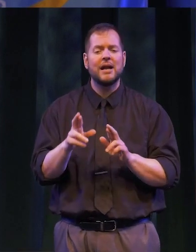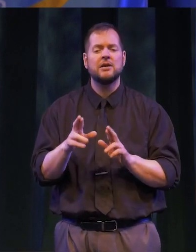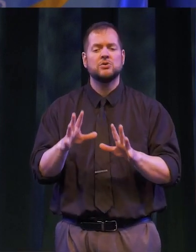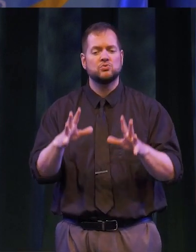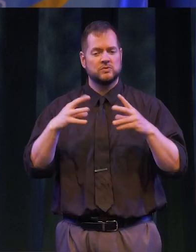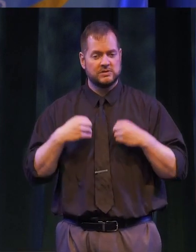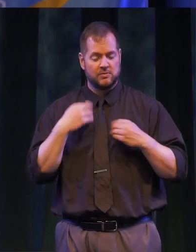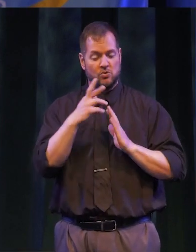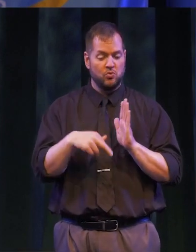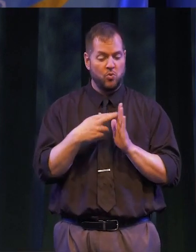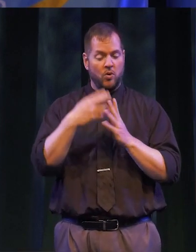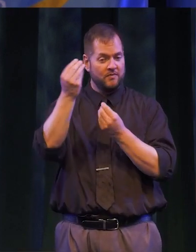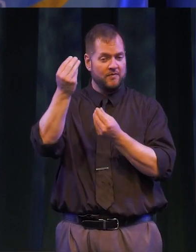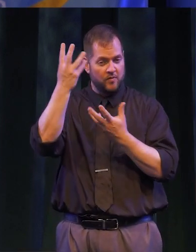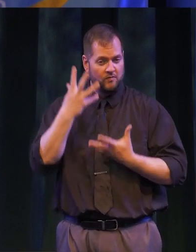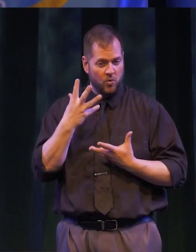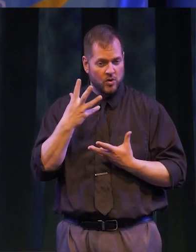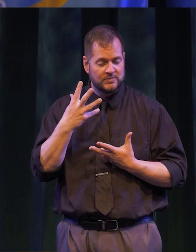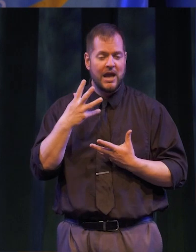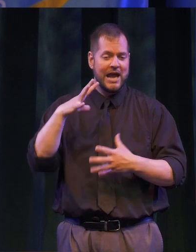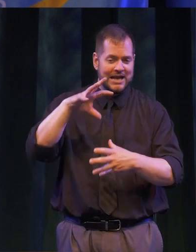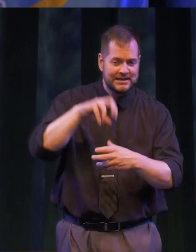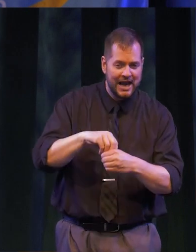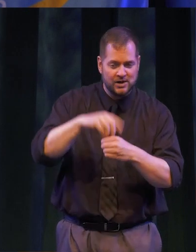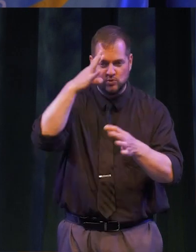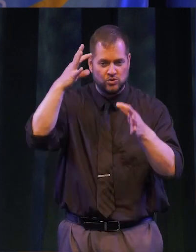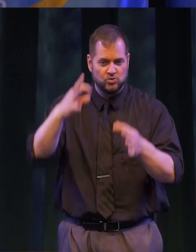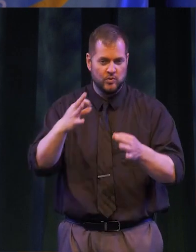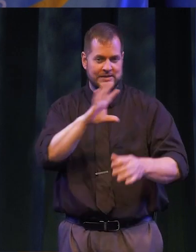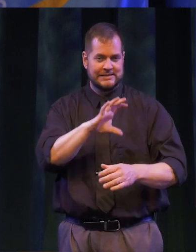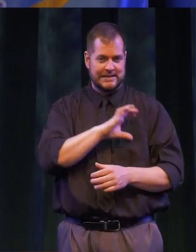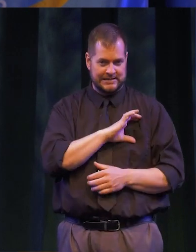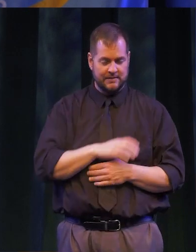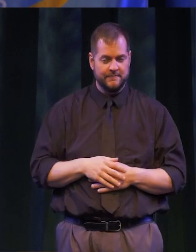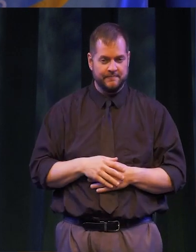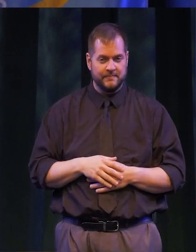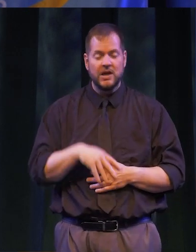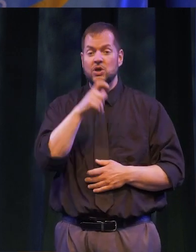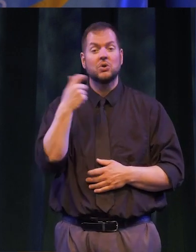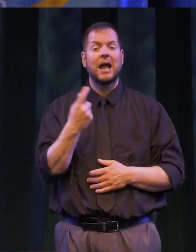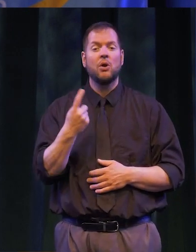TO TAKE ON THE ROLE OF AN INFORMED, ENGAGED AND DETERMINED CITIZEN. YOU ARE NOT JUST MOVING